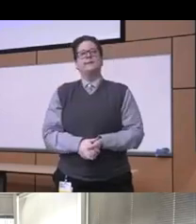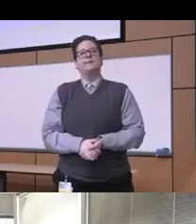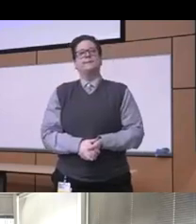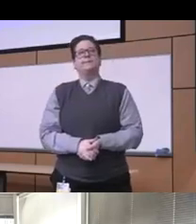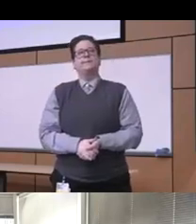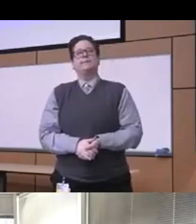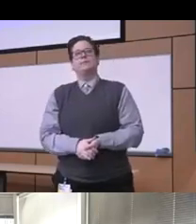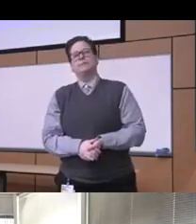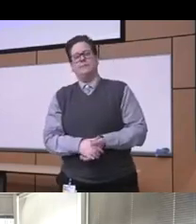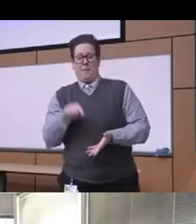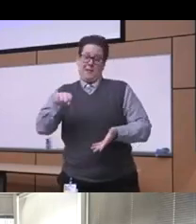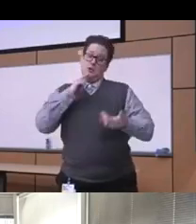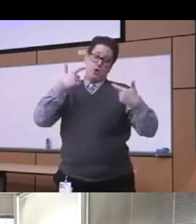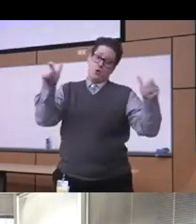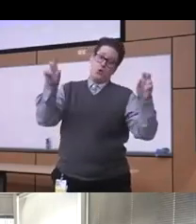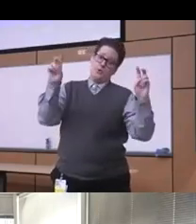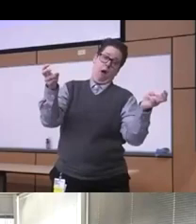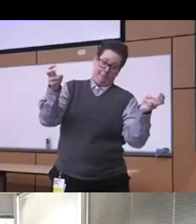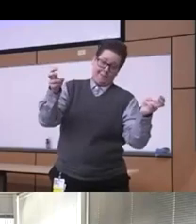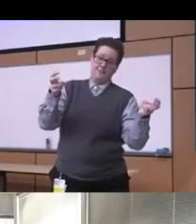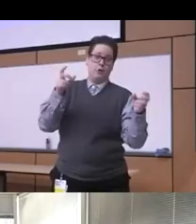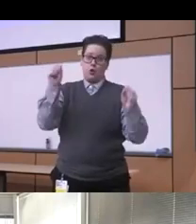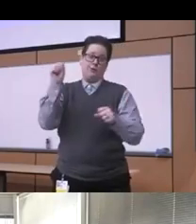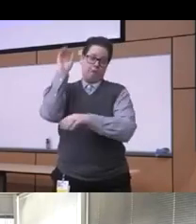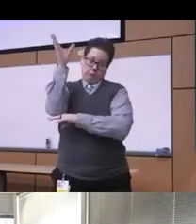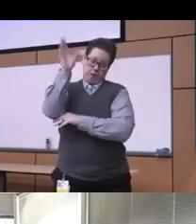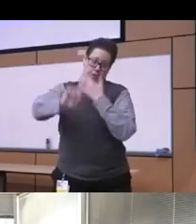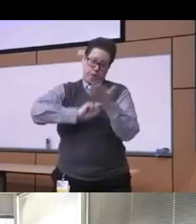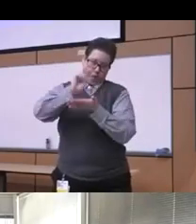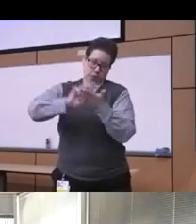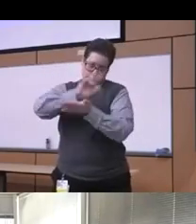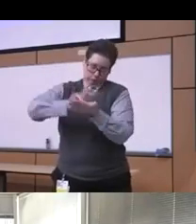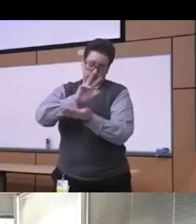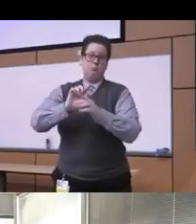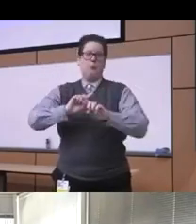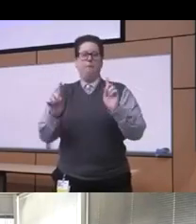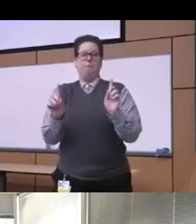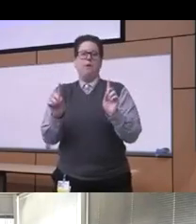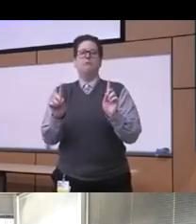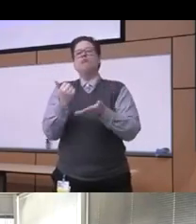topic by itself but I want to really just put it in few in in a context here where first and